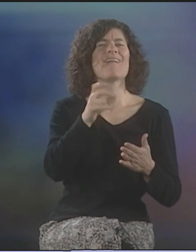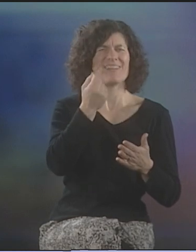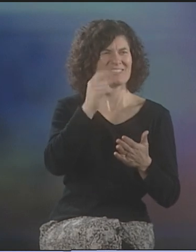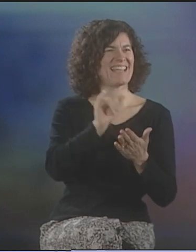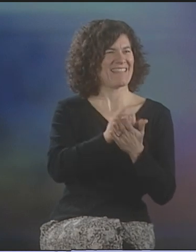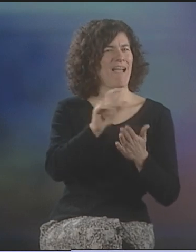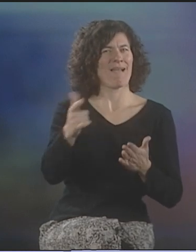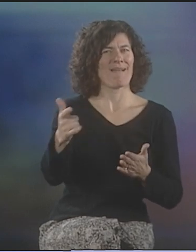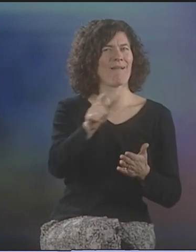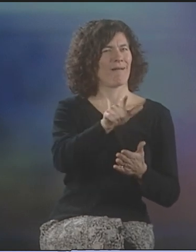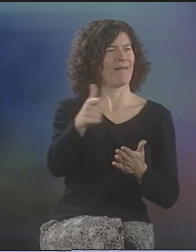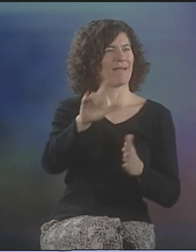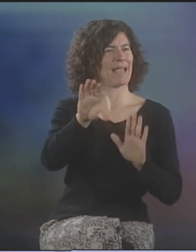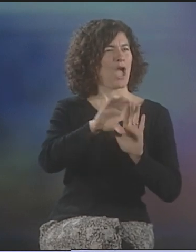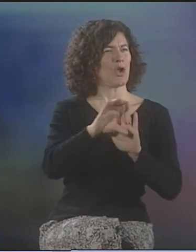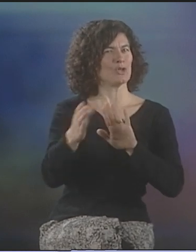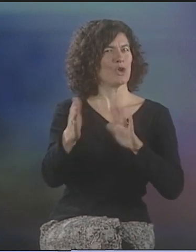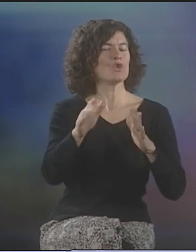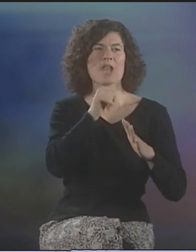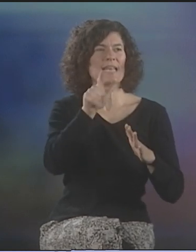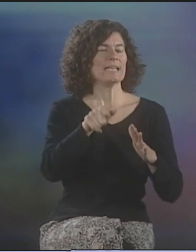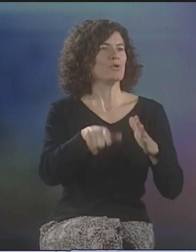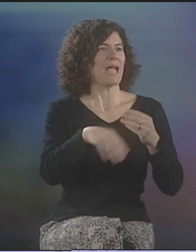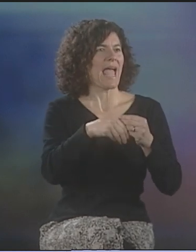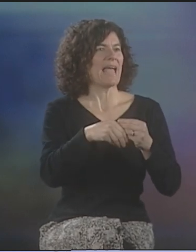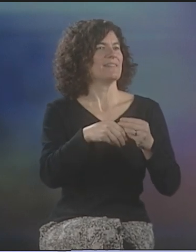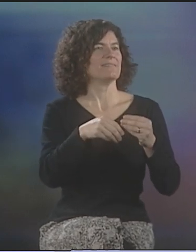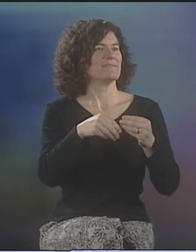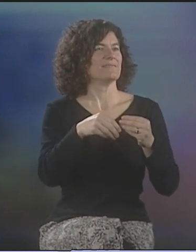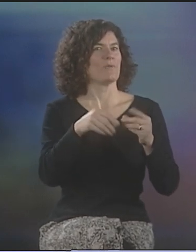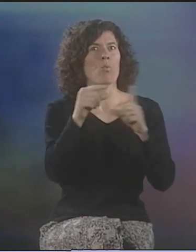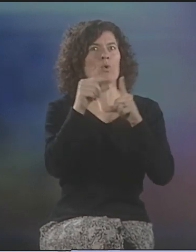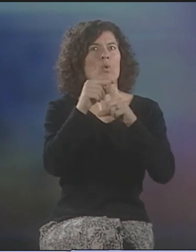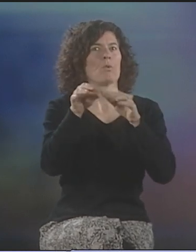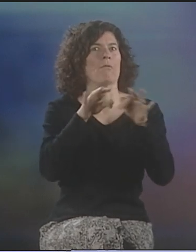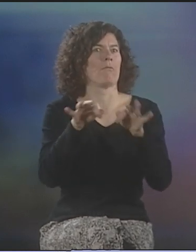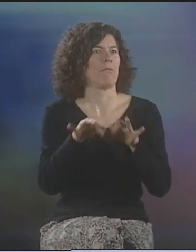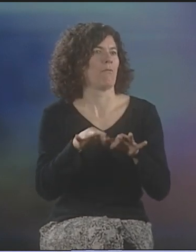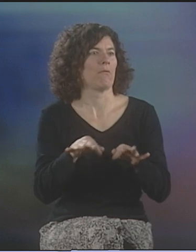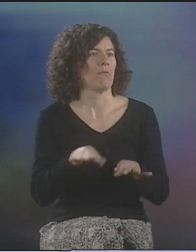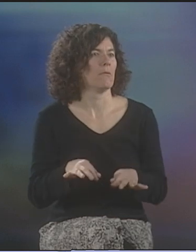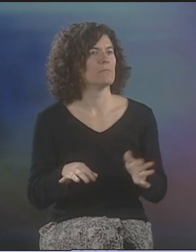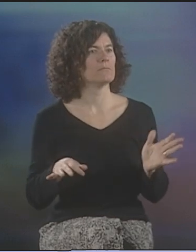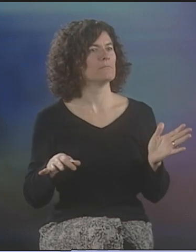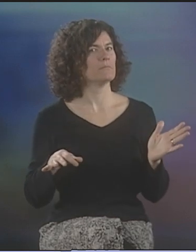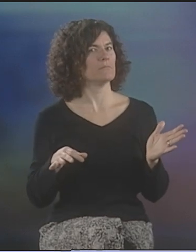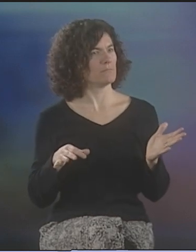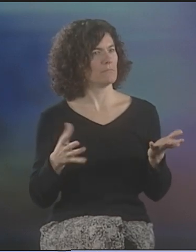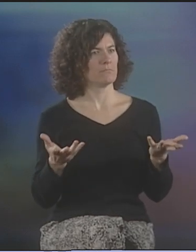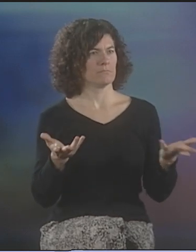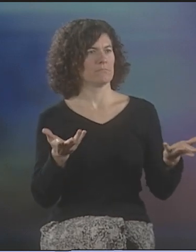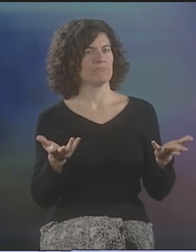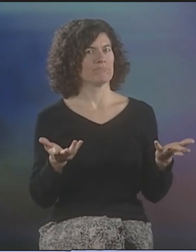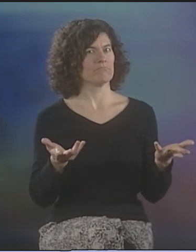WOULD SEE THAT MIMING OR THE ROLE SHIFT OF A FATHER AND A SON AND THEY DON'T NEED WORDS DESCRIBING EVERYTHING ABOUT THAT ACTION.